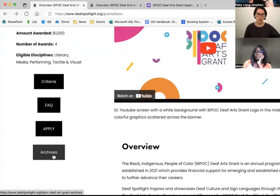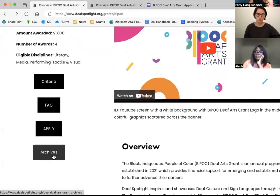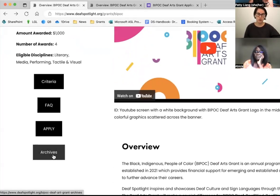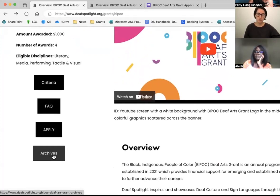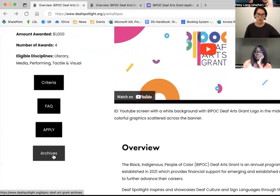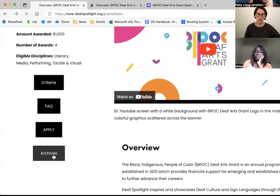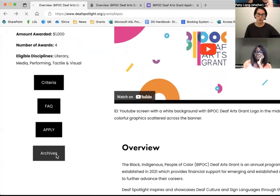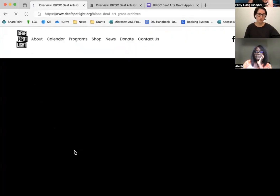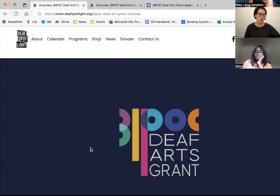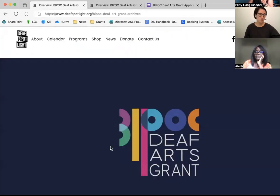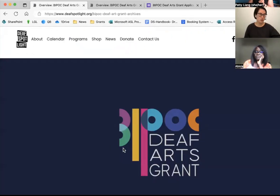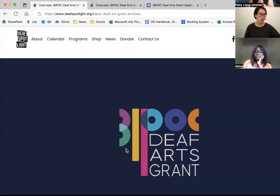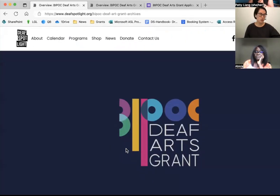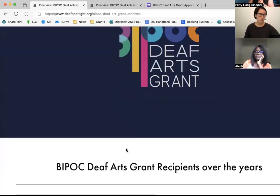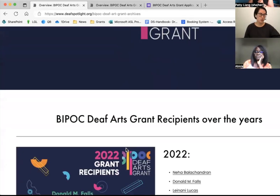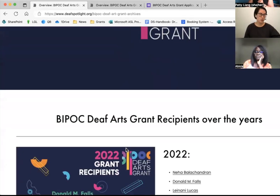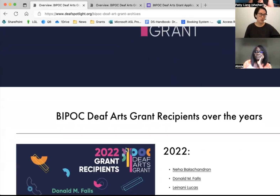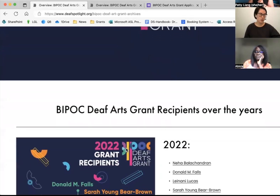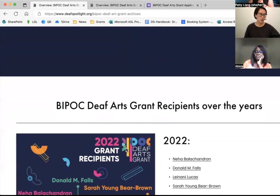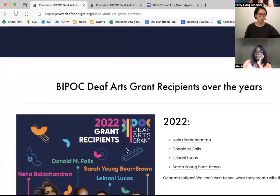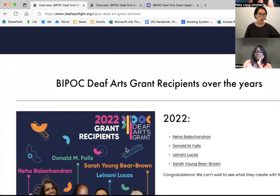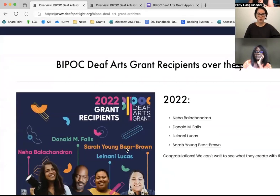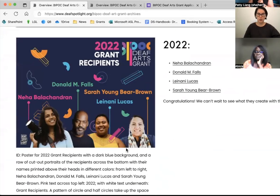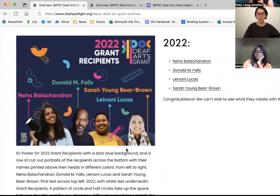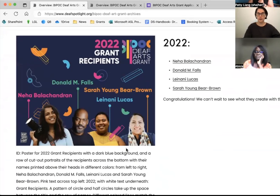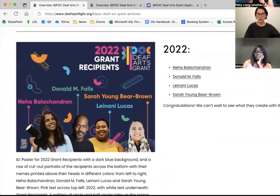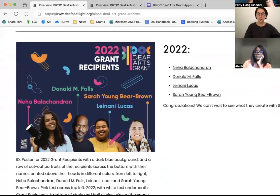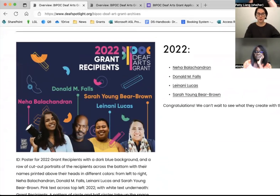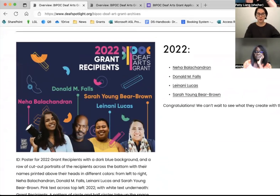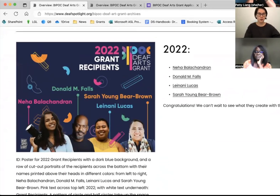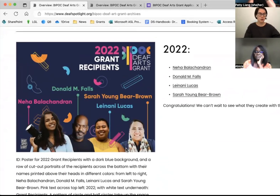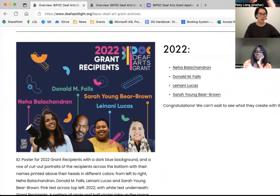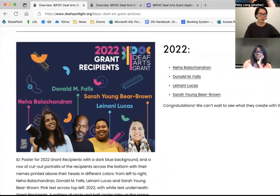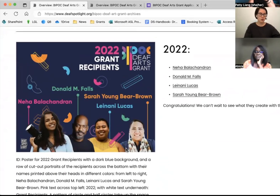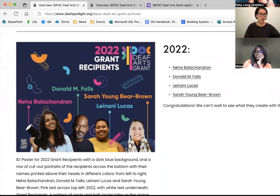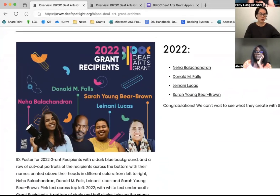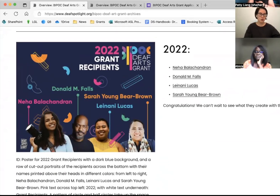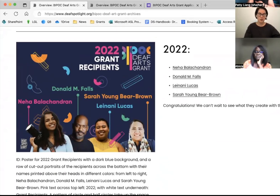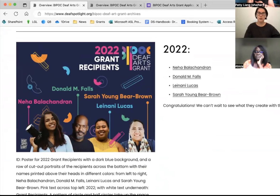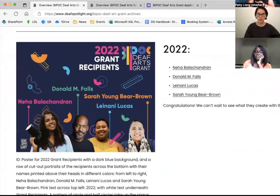So we've had - Since we've had this grant, you can see past recipients listed here,